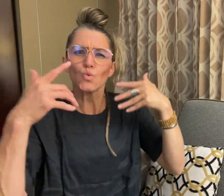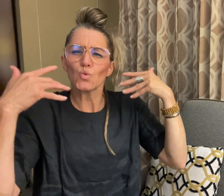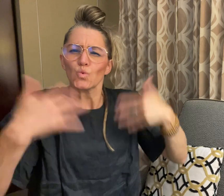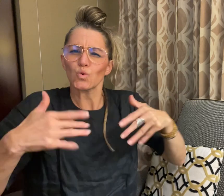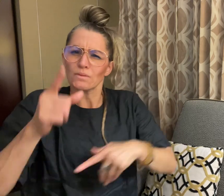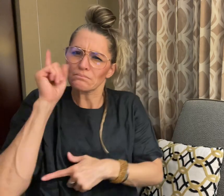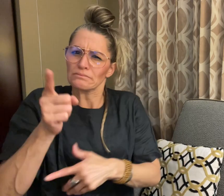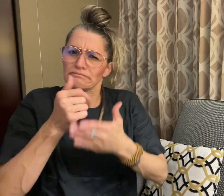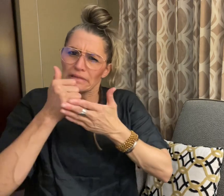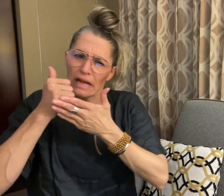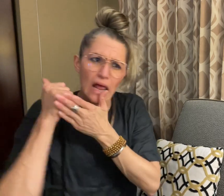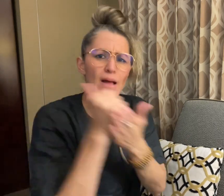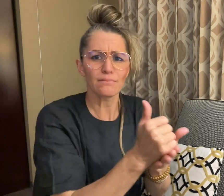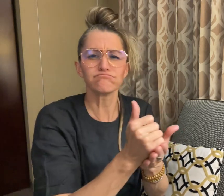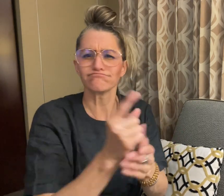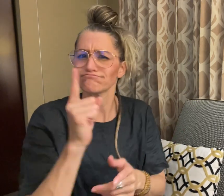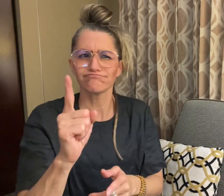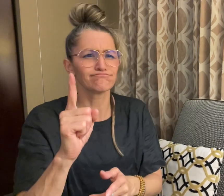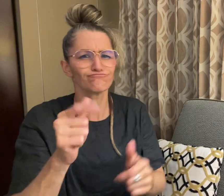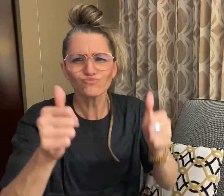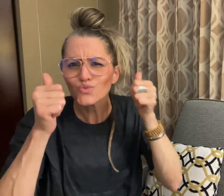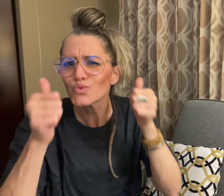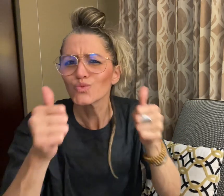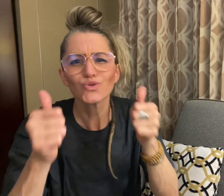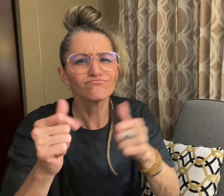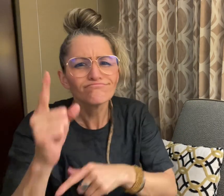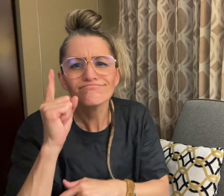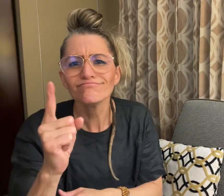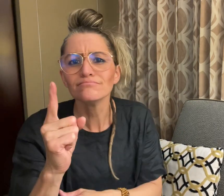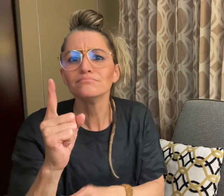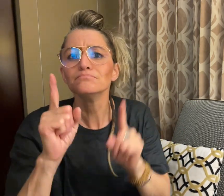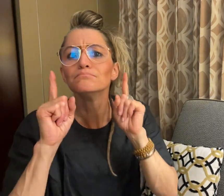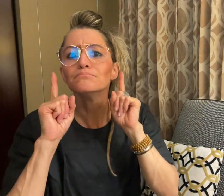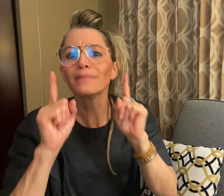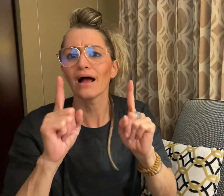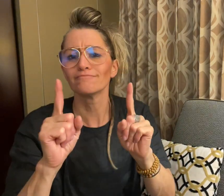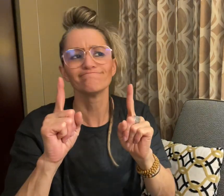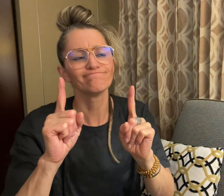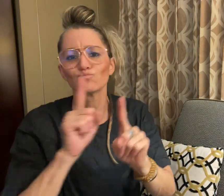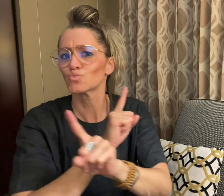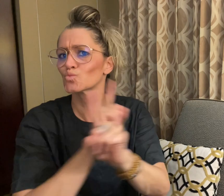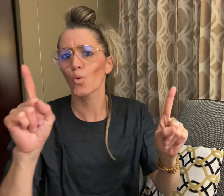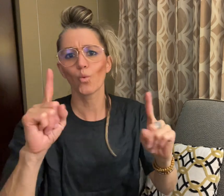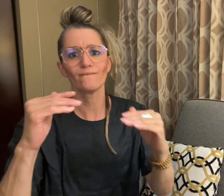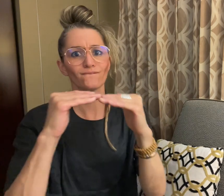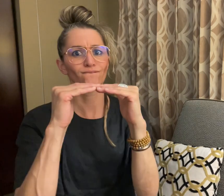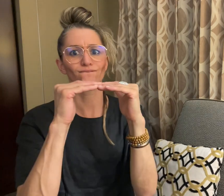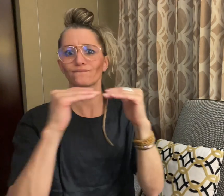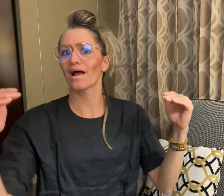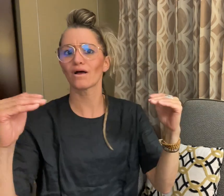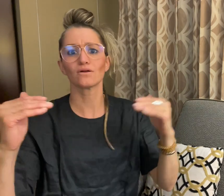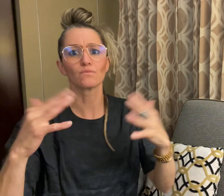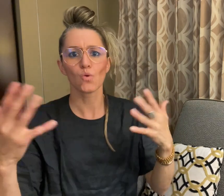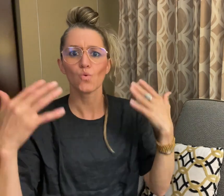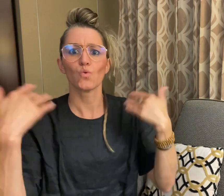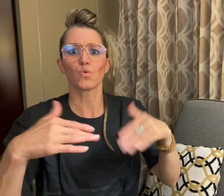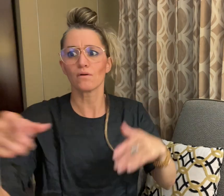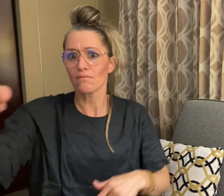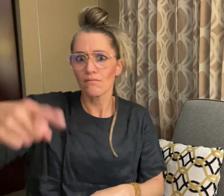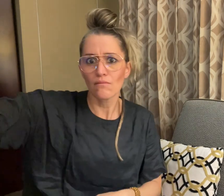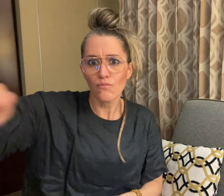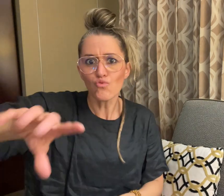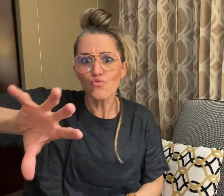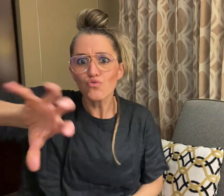it but it is only fair that they do not shoulder the burden